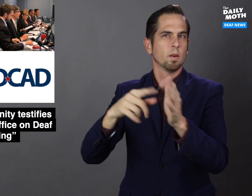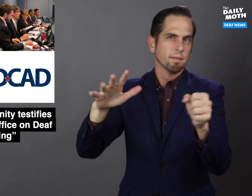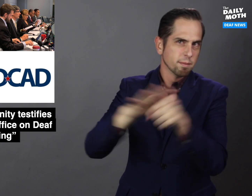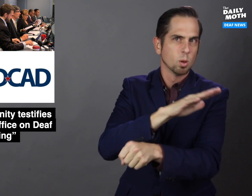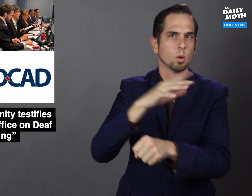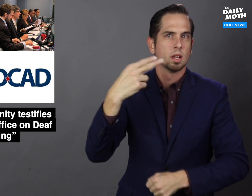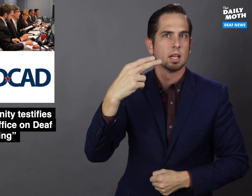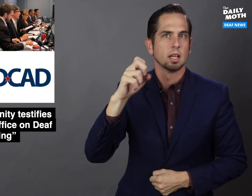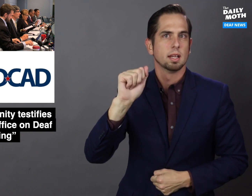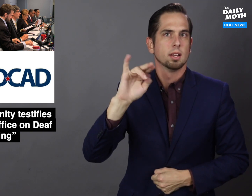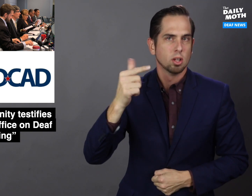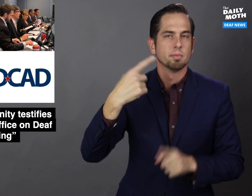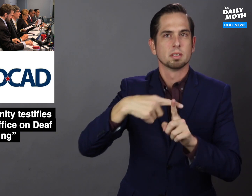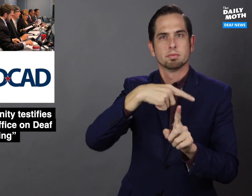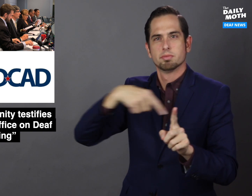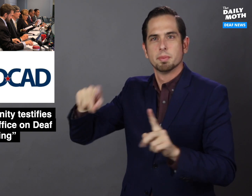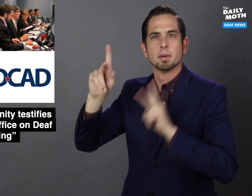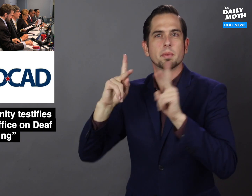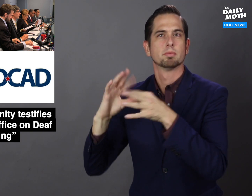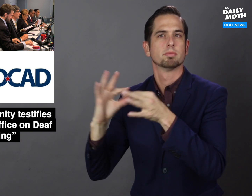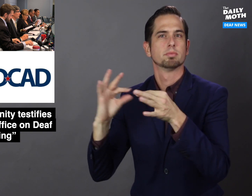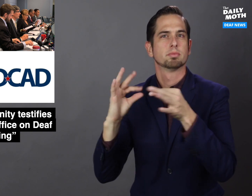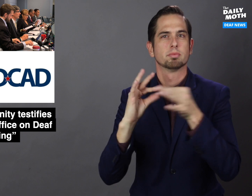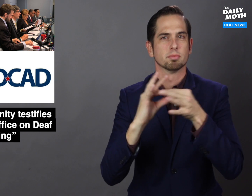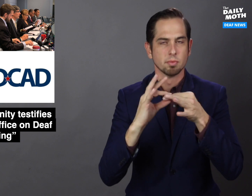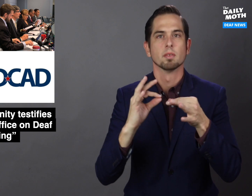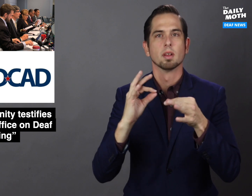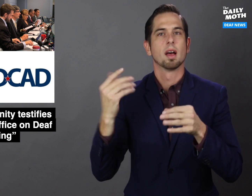the full hearing and people's testimonies